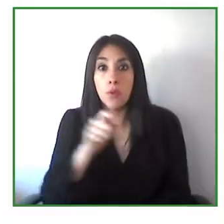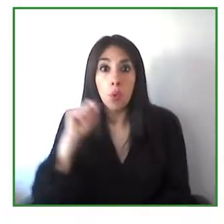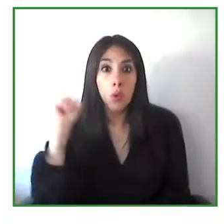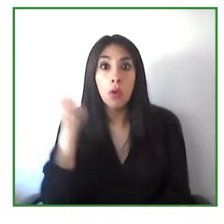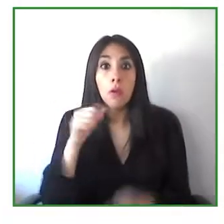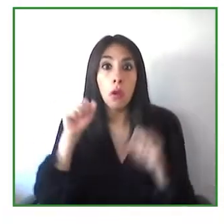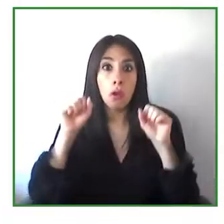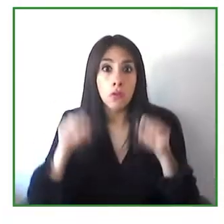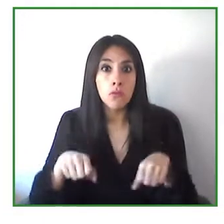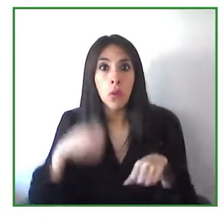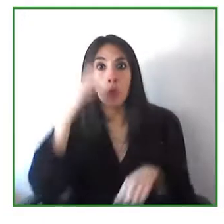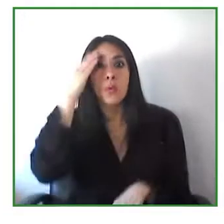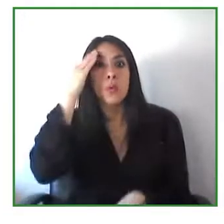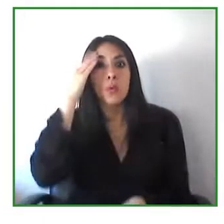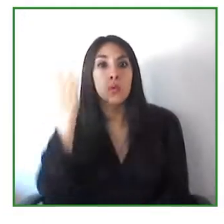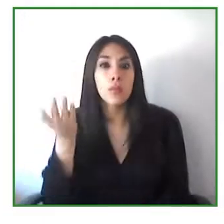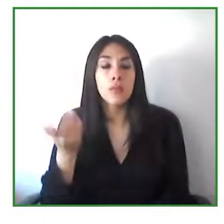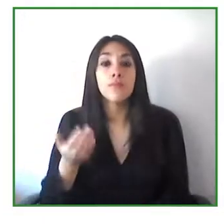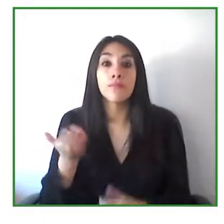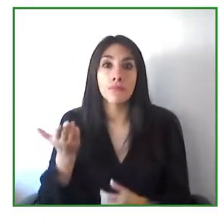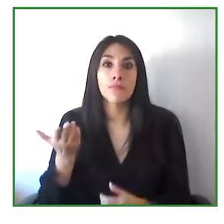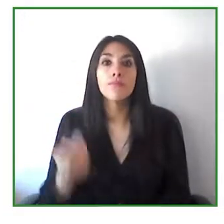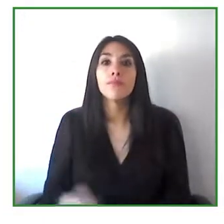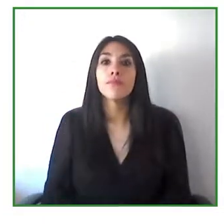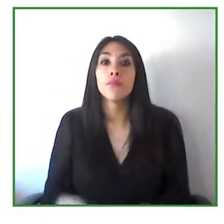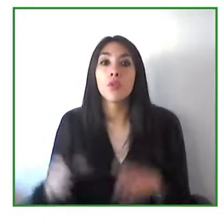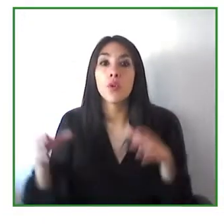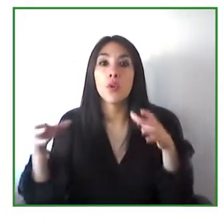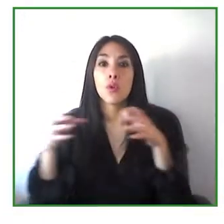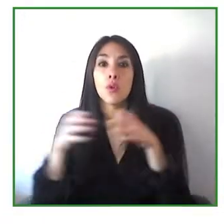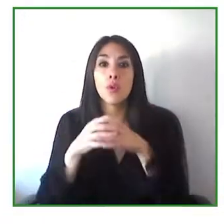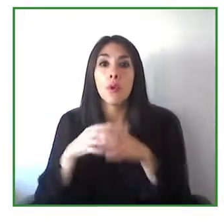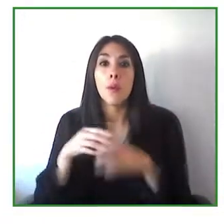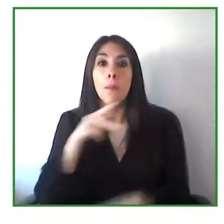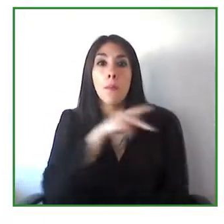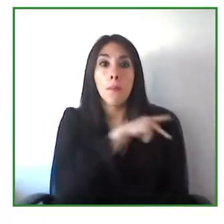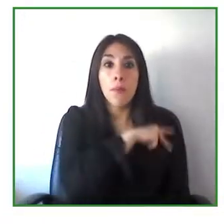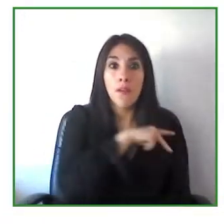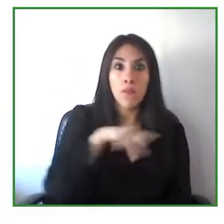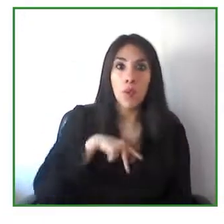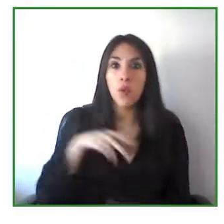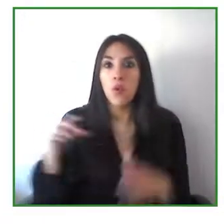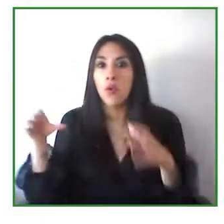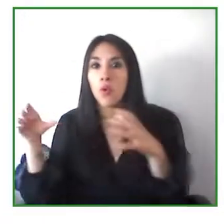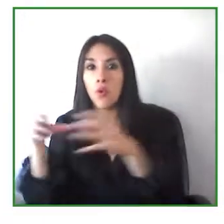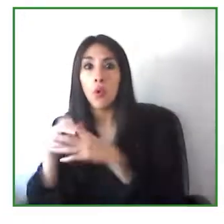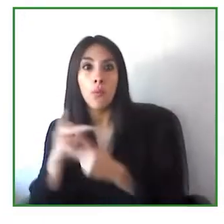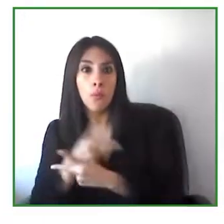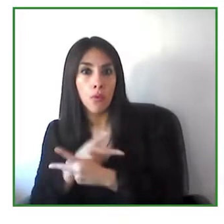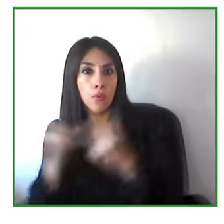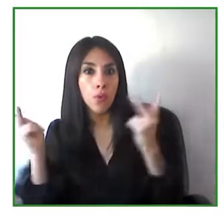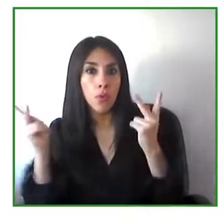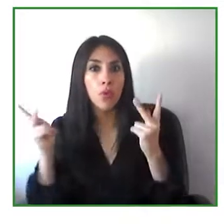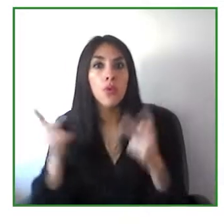Now I want to introduce you to Axel Leblois who had led IT companies in the